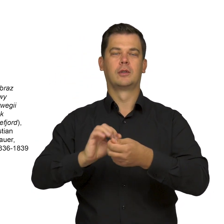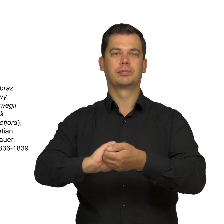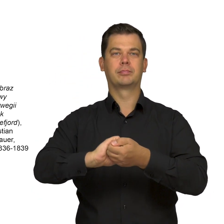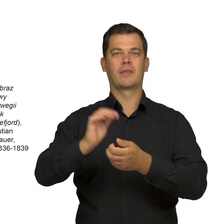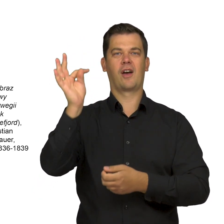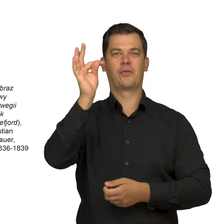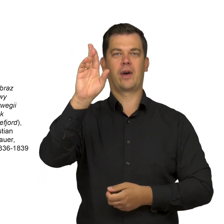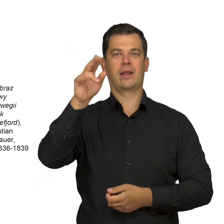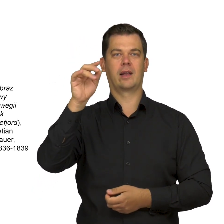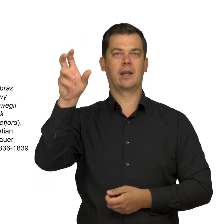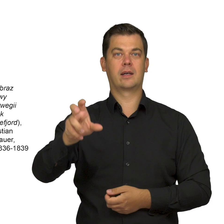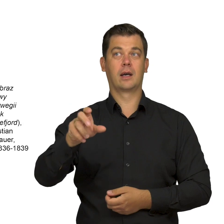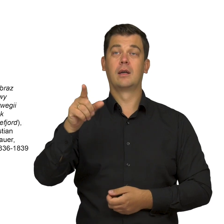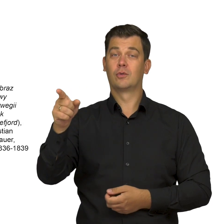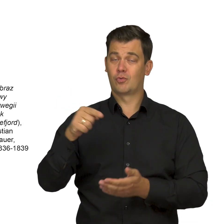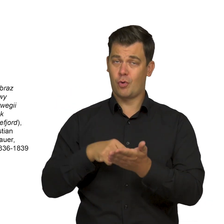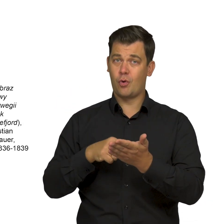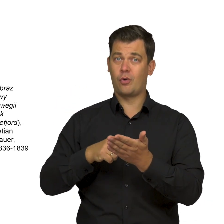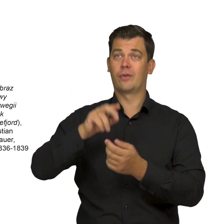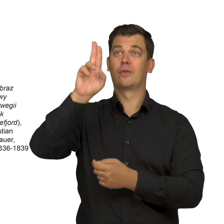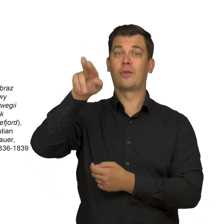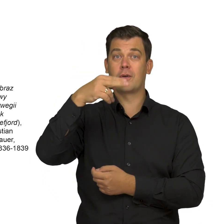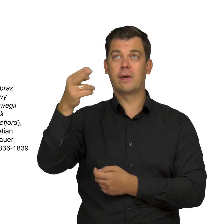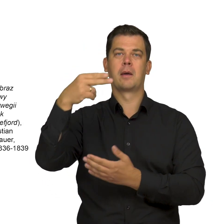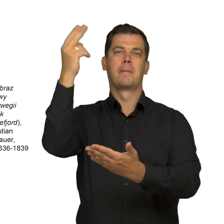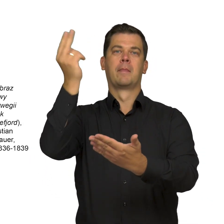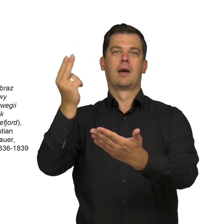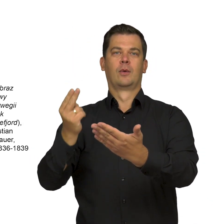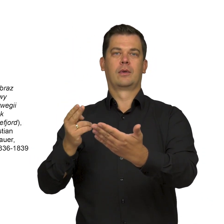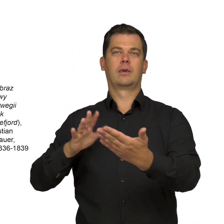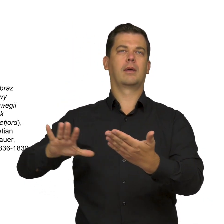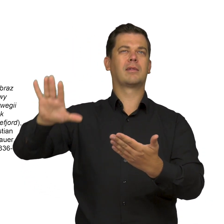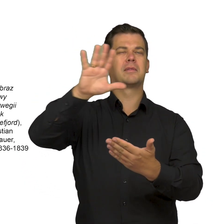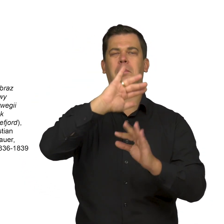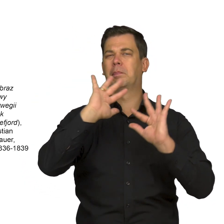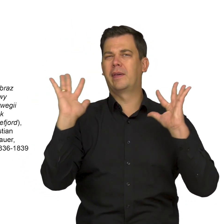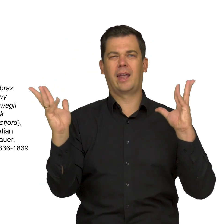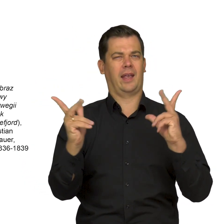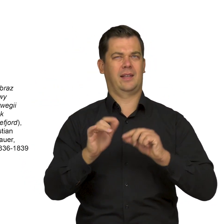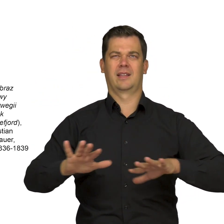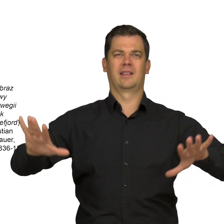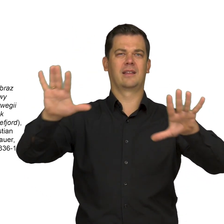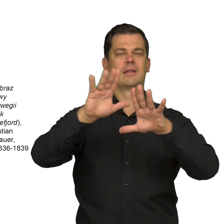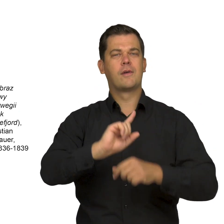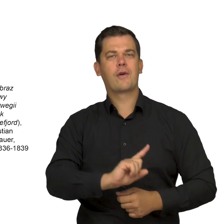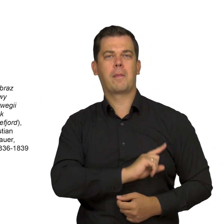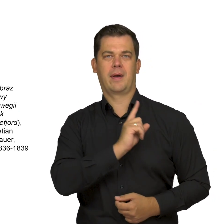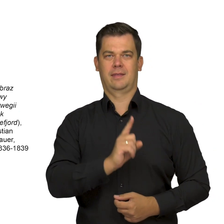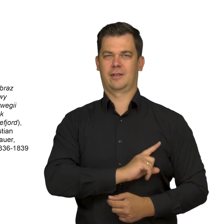and his landscapes show Norway as this beautiful, romantic land.